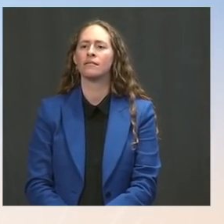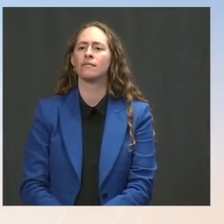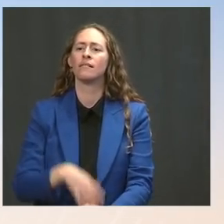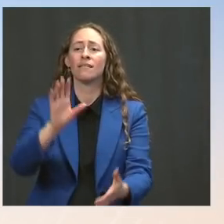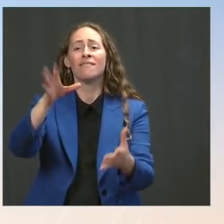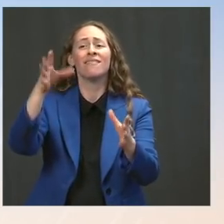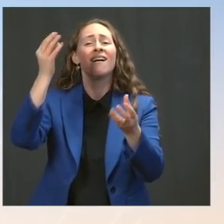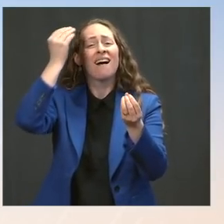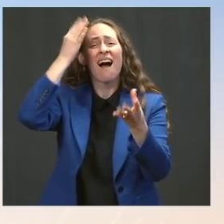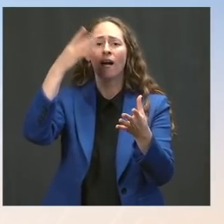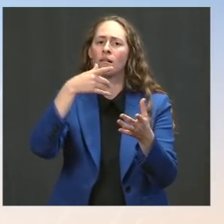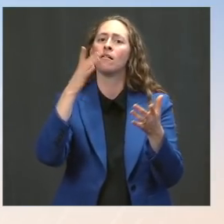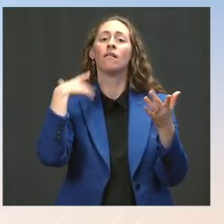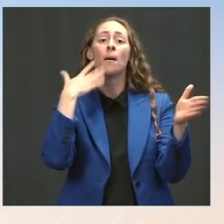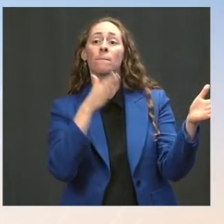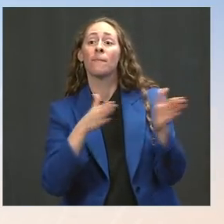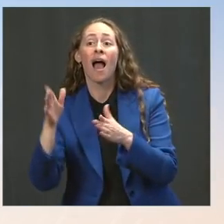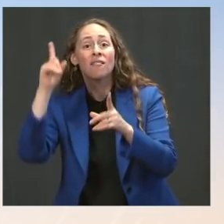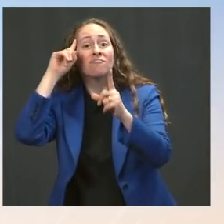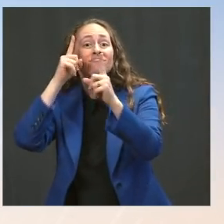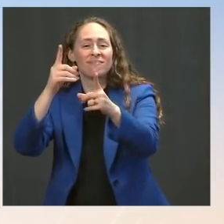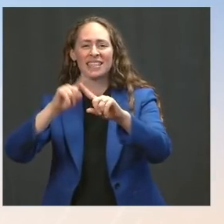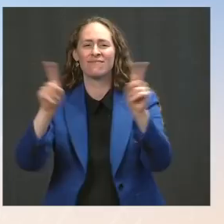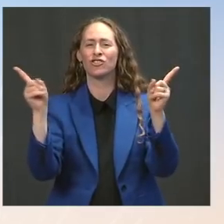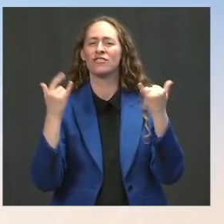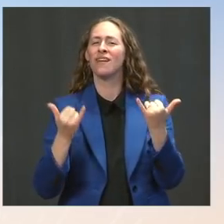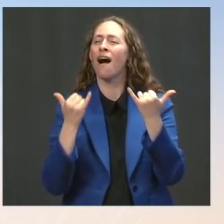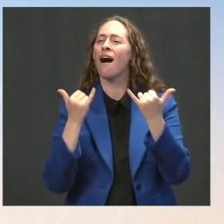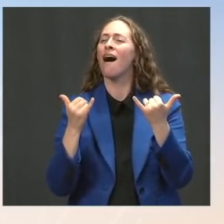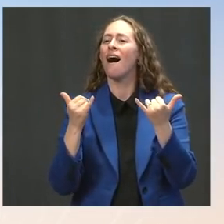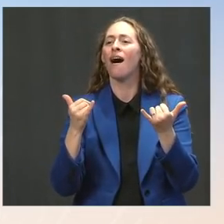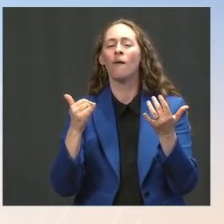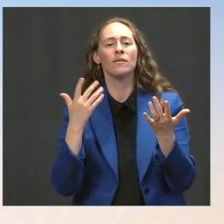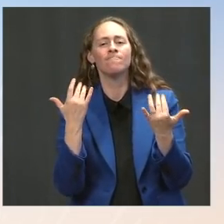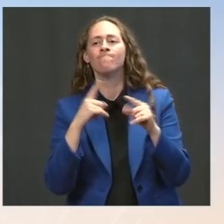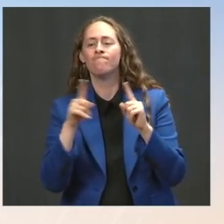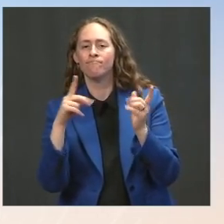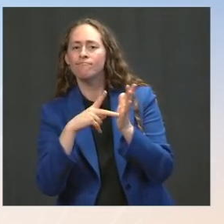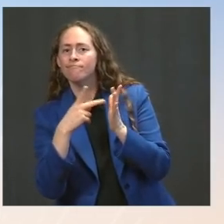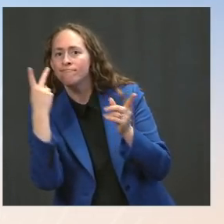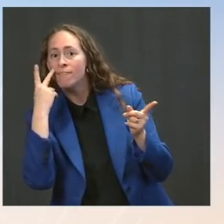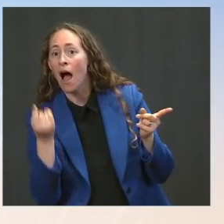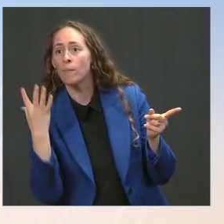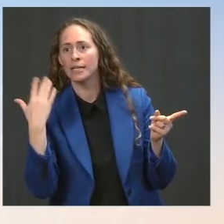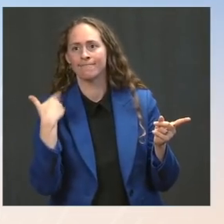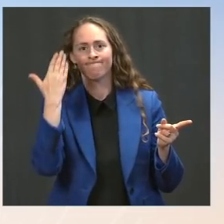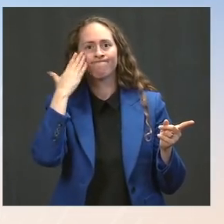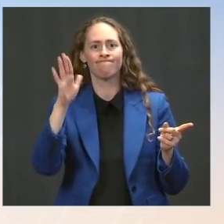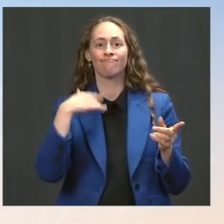and that it will be driven by what is needed for the mission. So, I'm not going to give you operational -- nor will I have operational details.